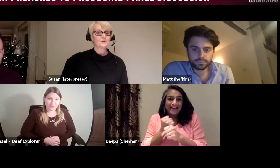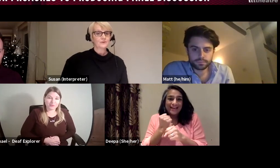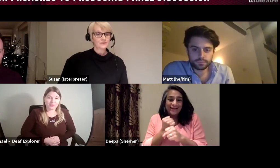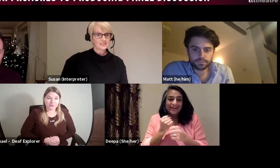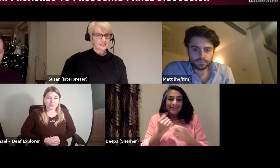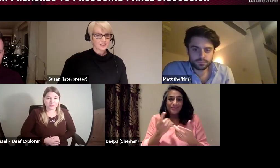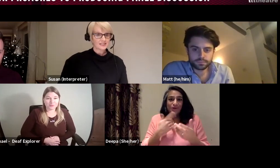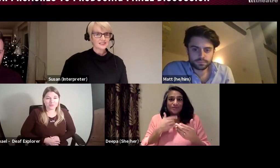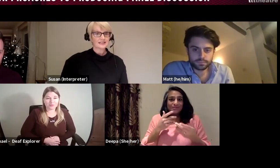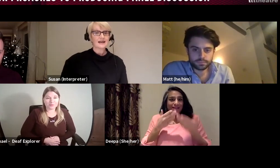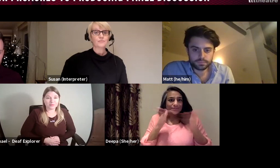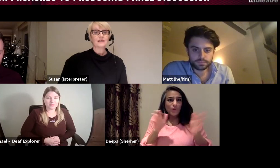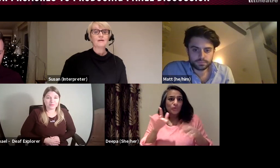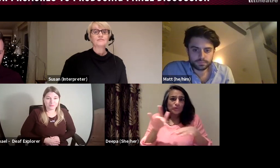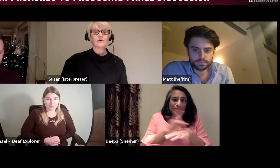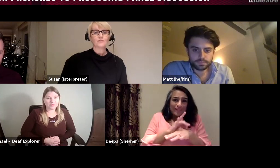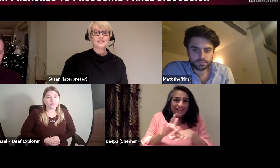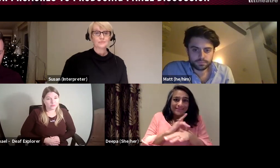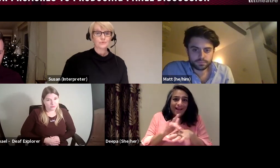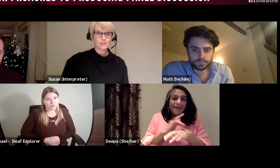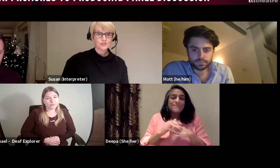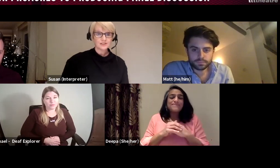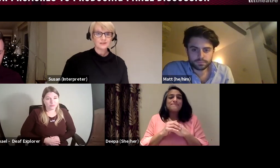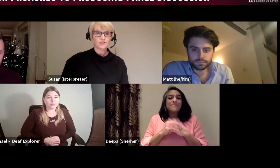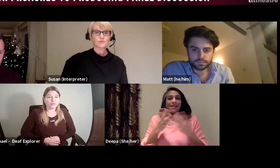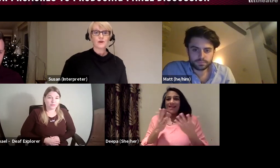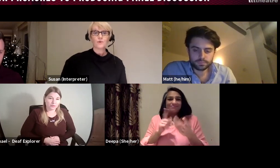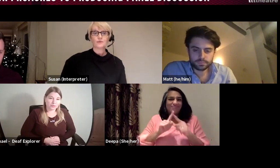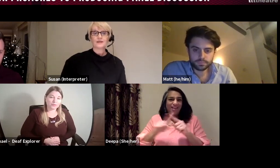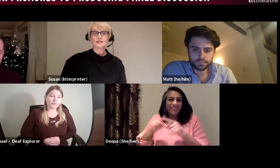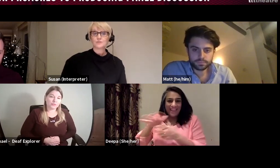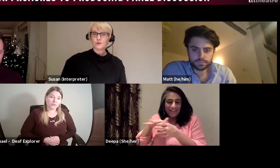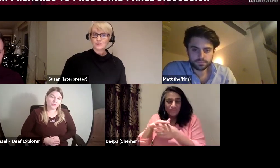with stage text and have become involved in producing due to my work being involved in